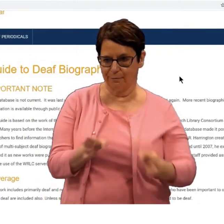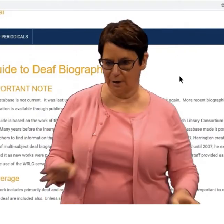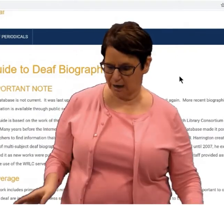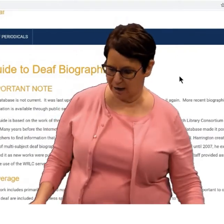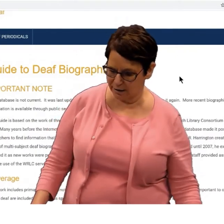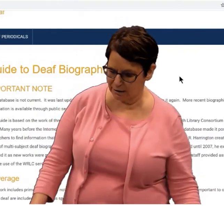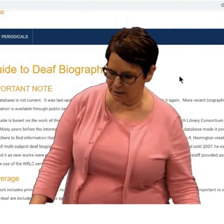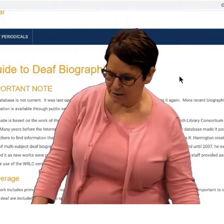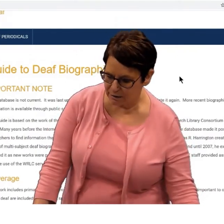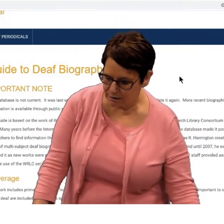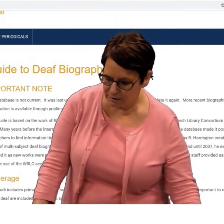or by job field.